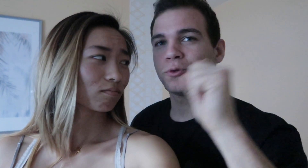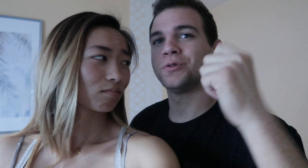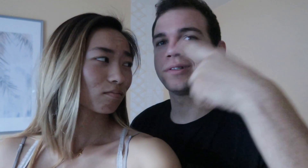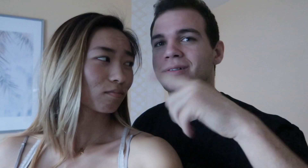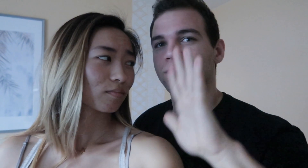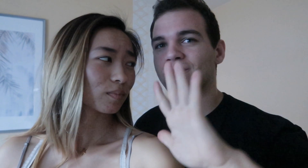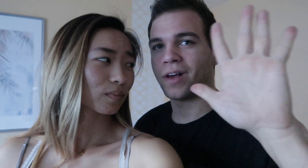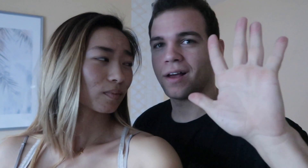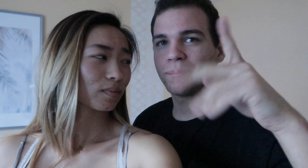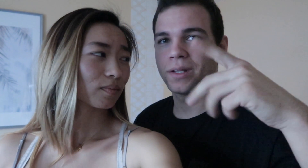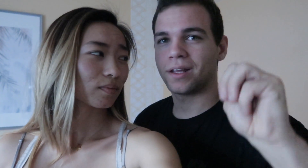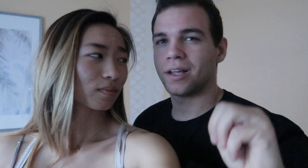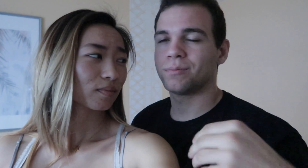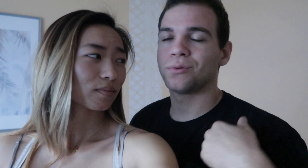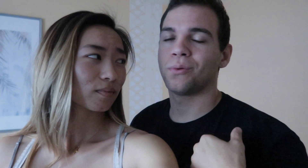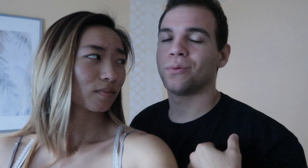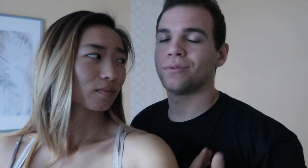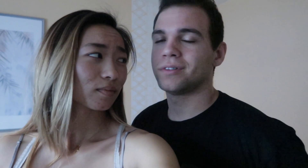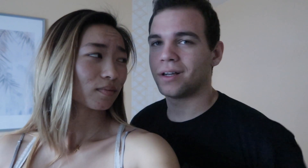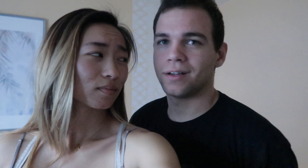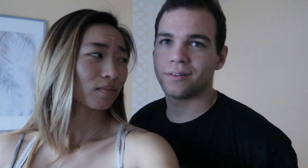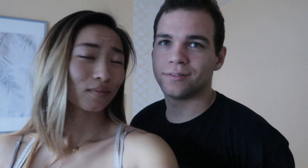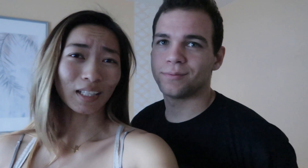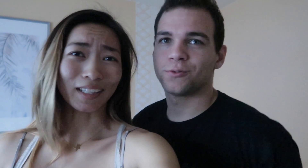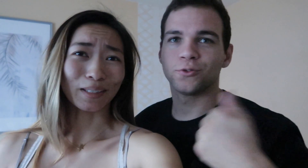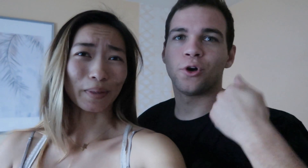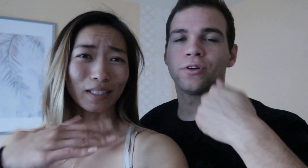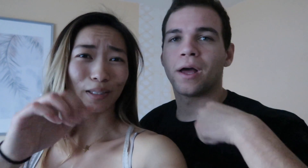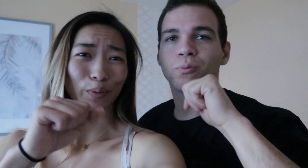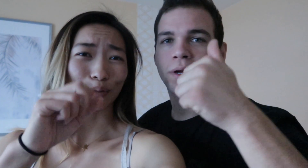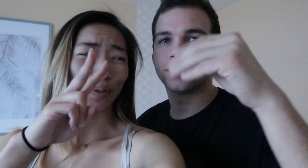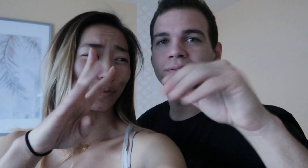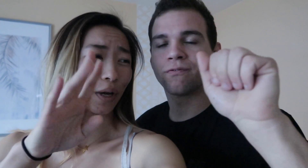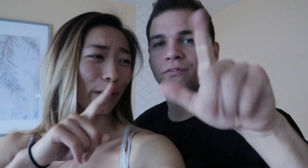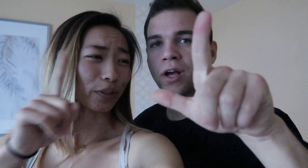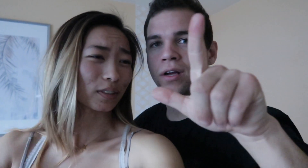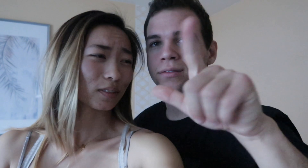and I worked until 5 pm. I'm so tired yeah, he basically worked 24 hours